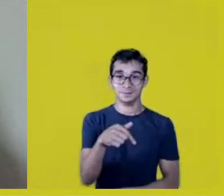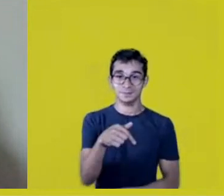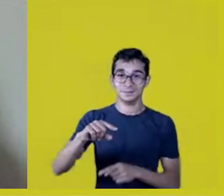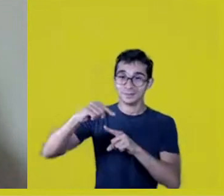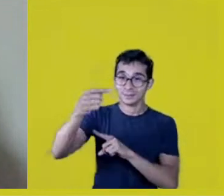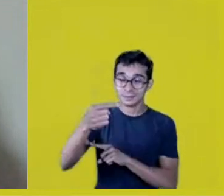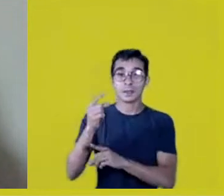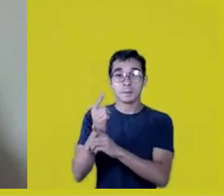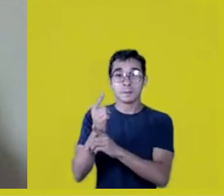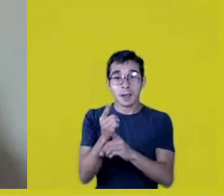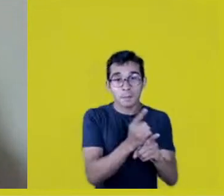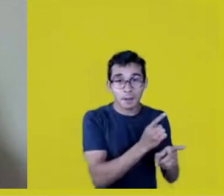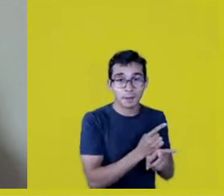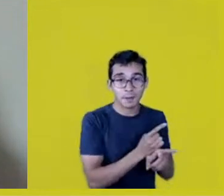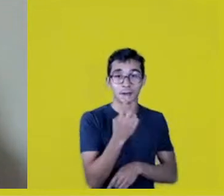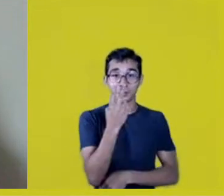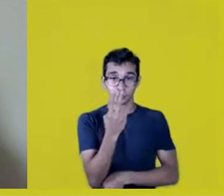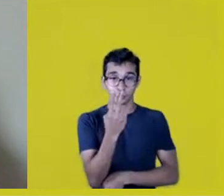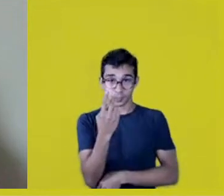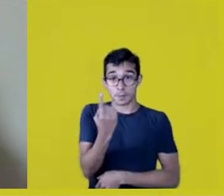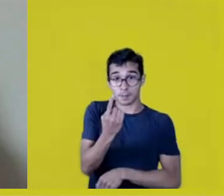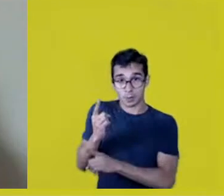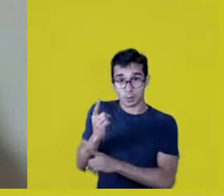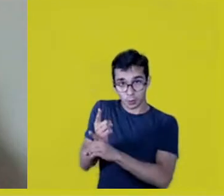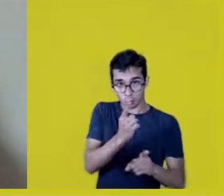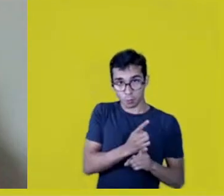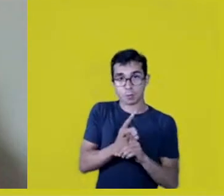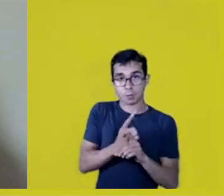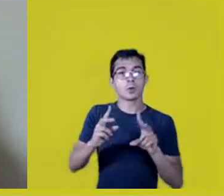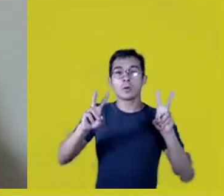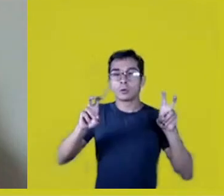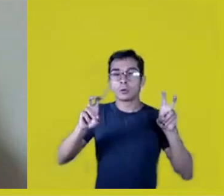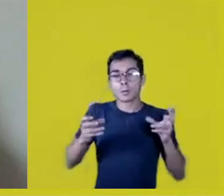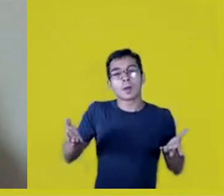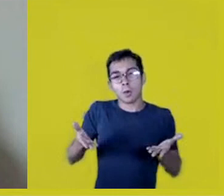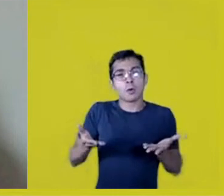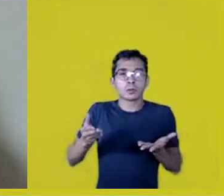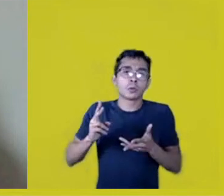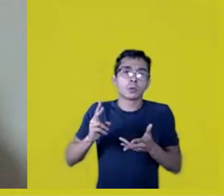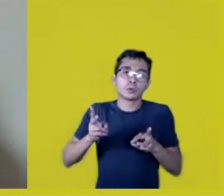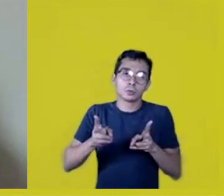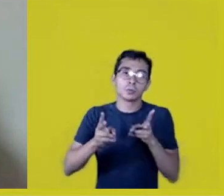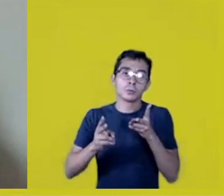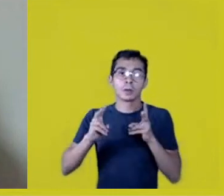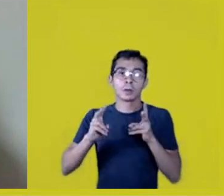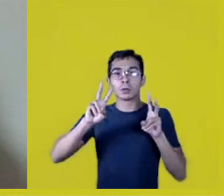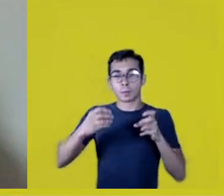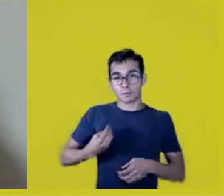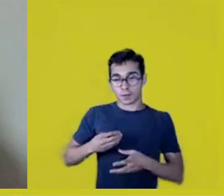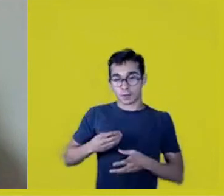The first one will be a follow-up of today’s themes about biomes, territories and ways of thinking